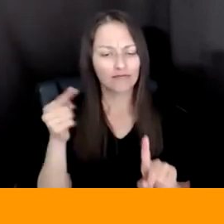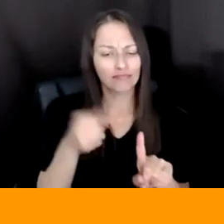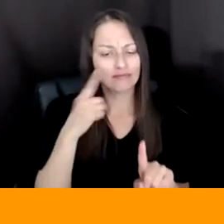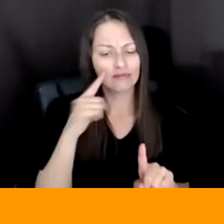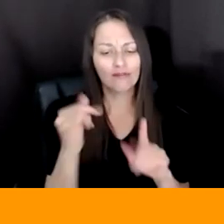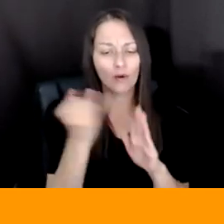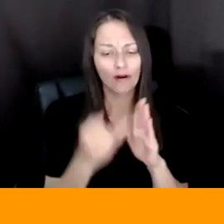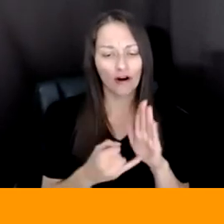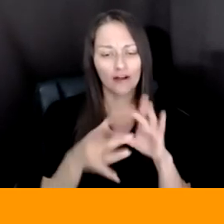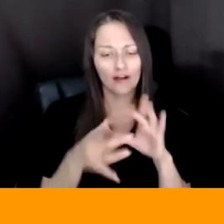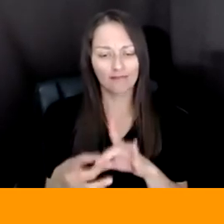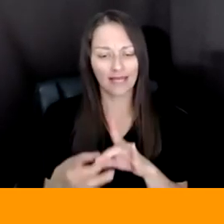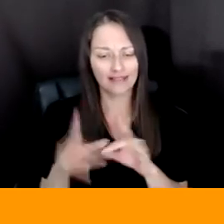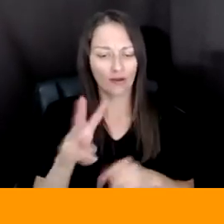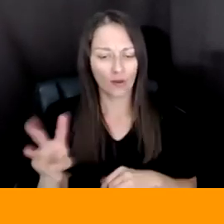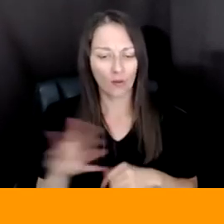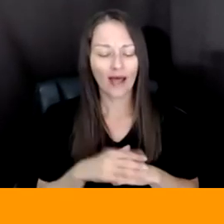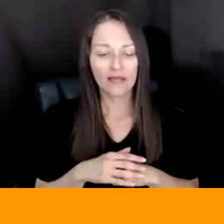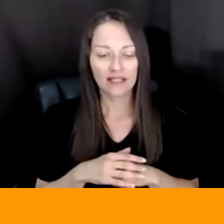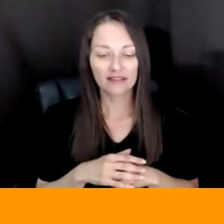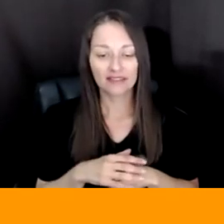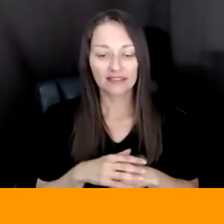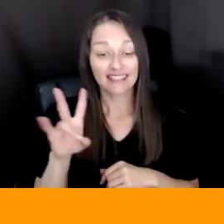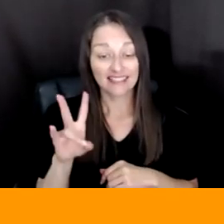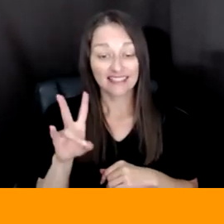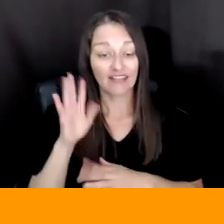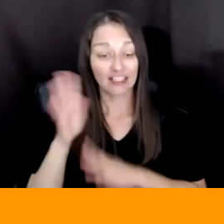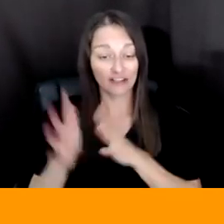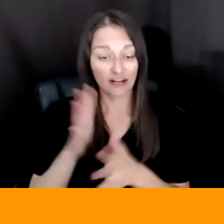FROM NOW. I ACTUALLY HAVE TO START THINKING ABOUT EMBEDDING WHAT IS THE MOST IMPORTANT